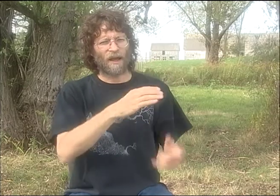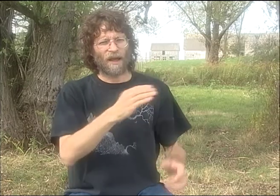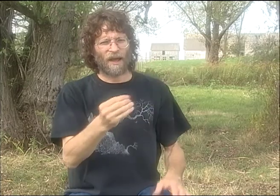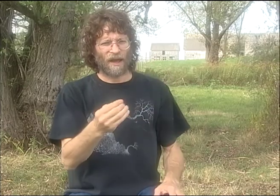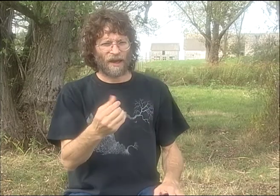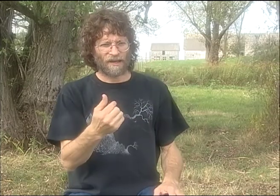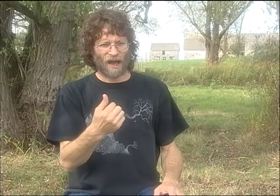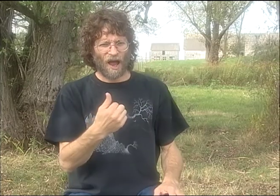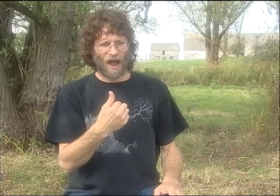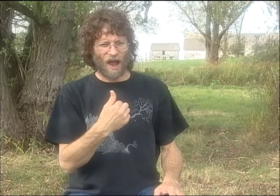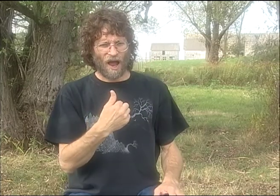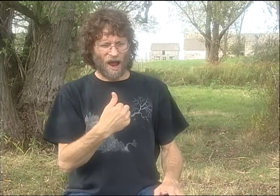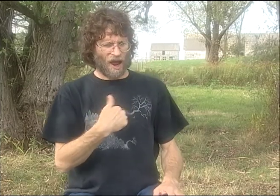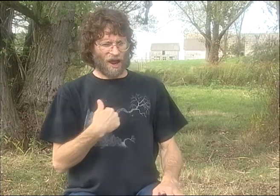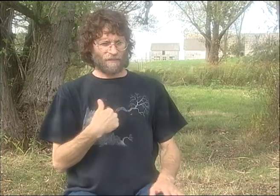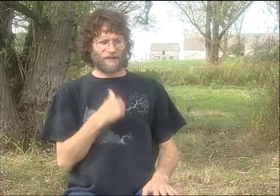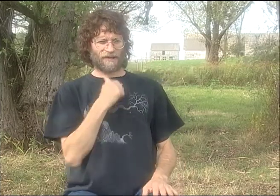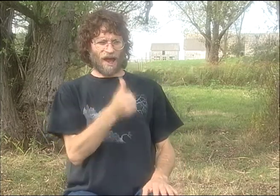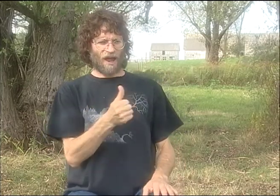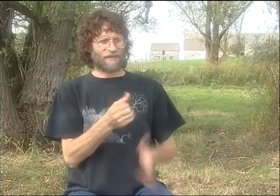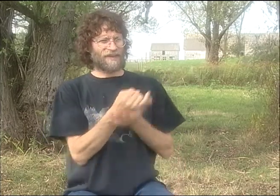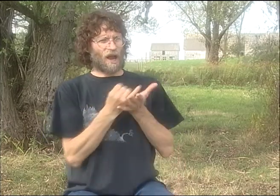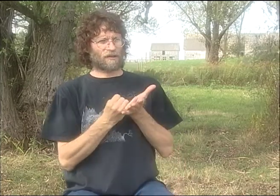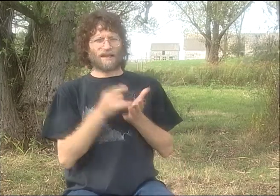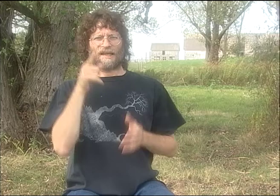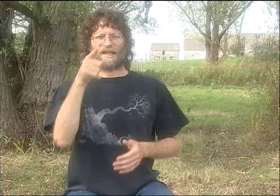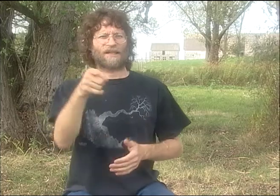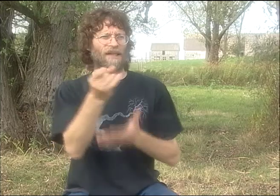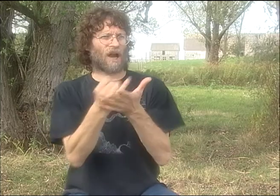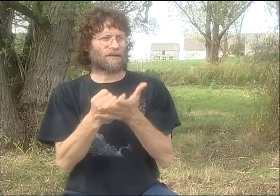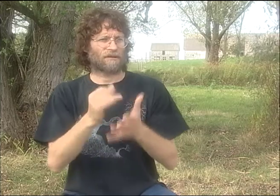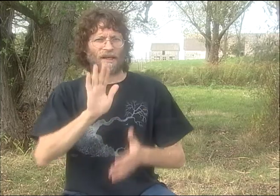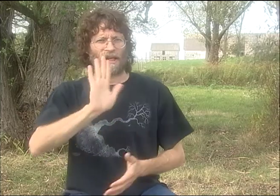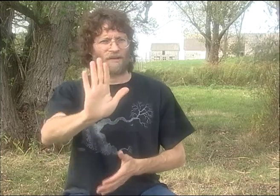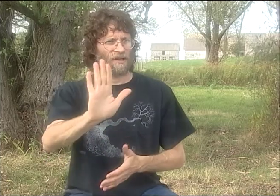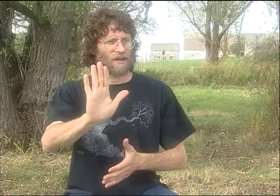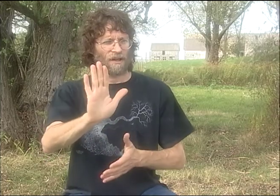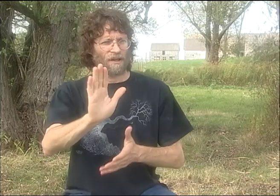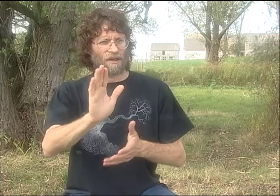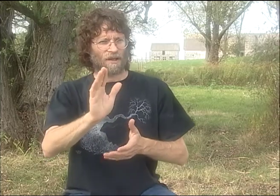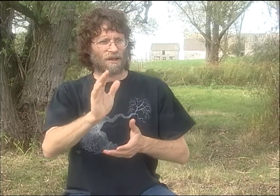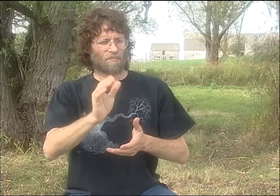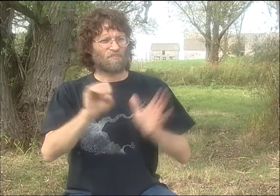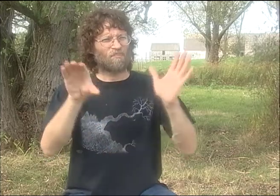AND I FELT VERY STRONGLY THAT THESE ARE PICTURES PETER'S CREATING, AND I'M NOT THE ARTIST, HE IS.